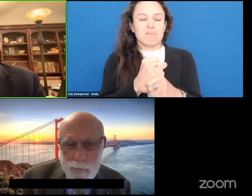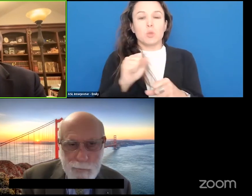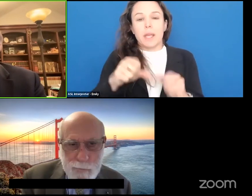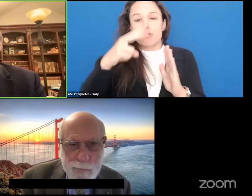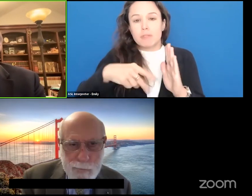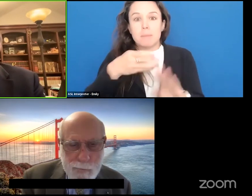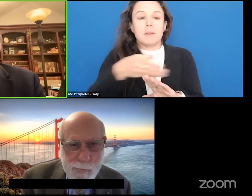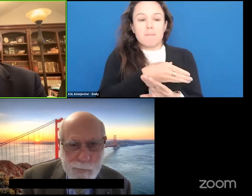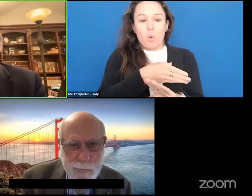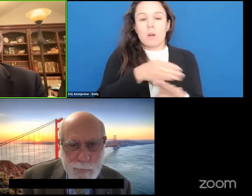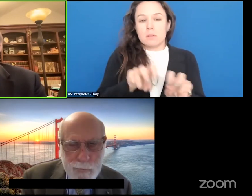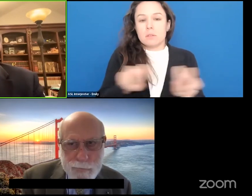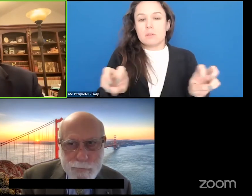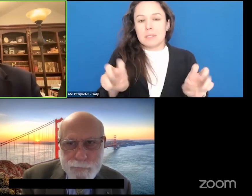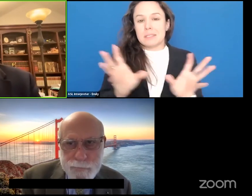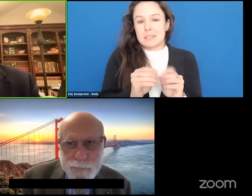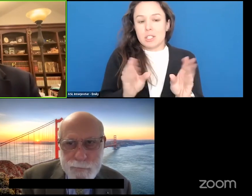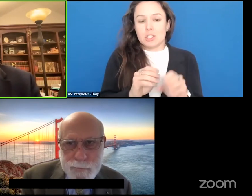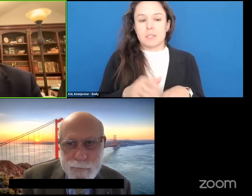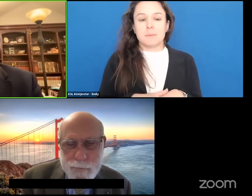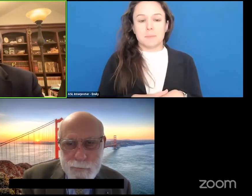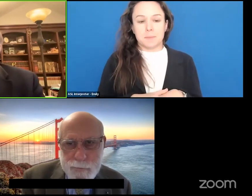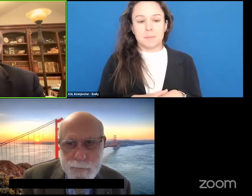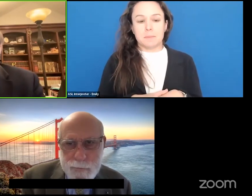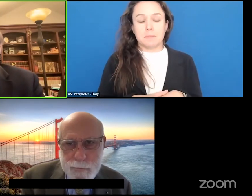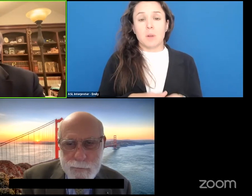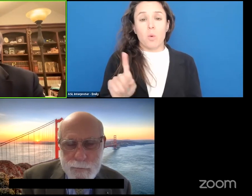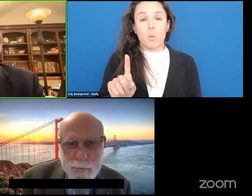so you'll find them at go.umd.edu/...